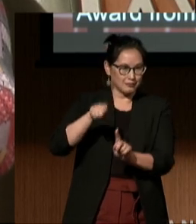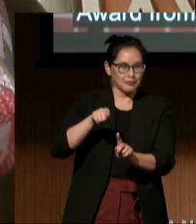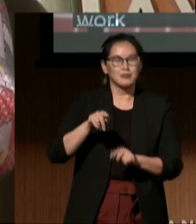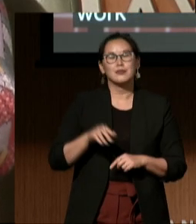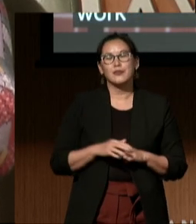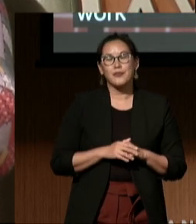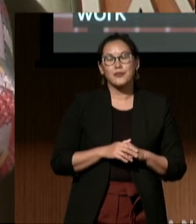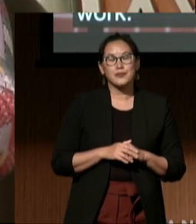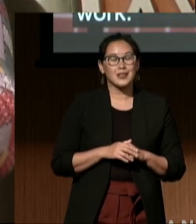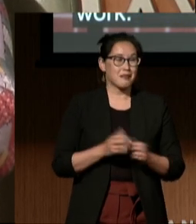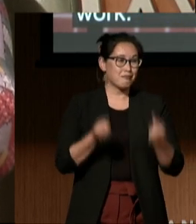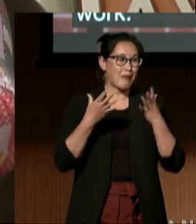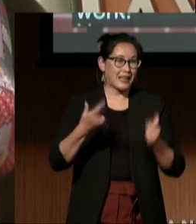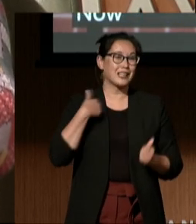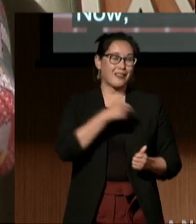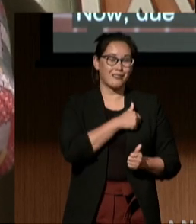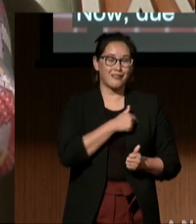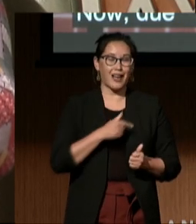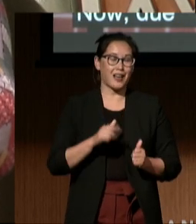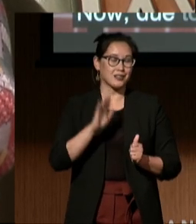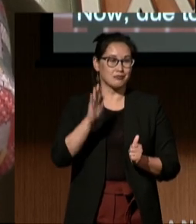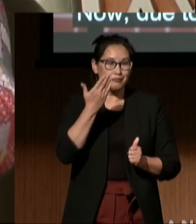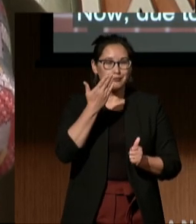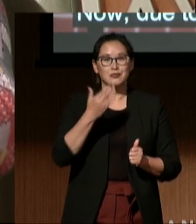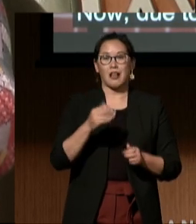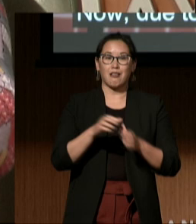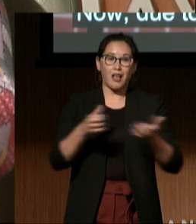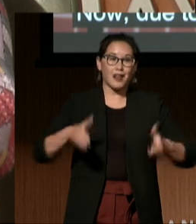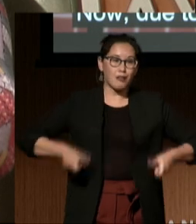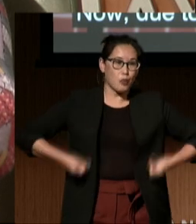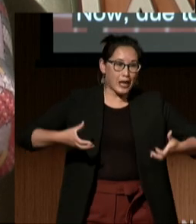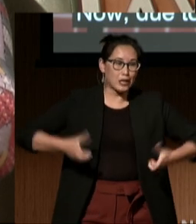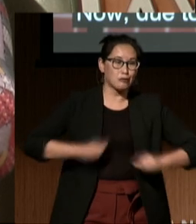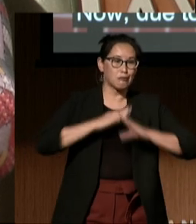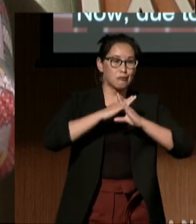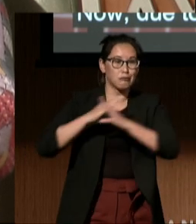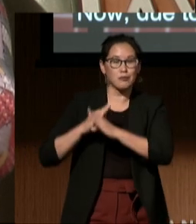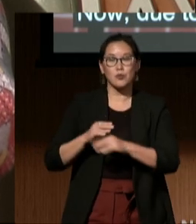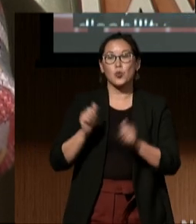in the disability community with wheelchairs, with durable medical equipment,